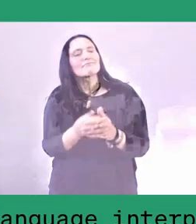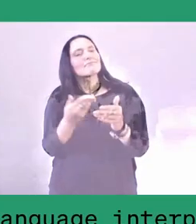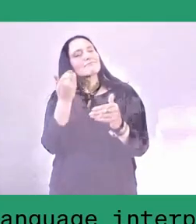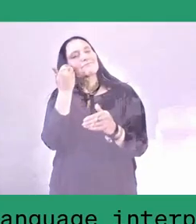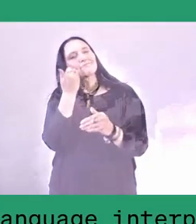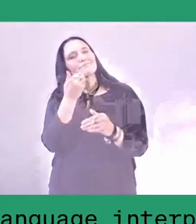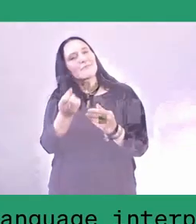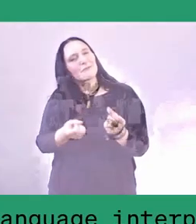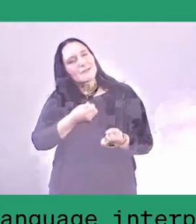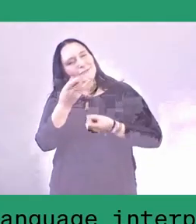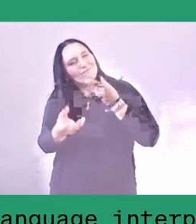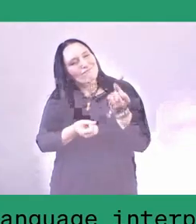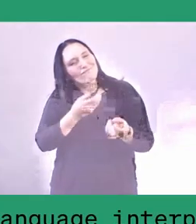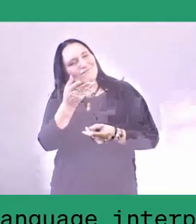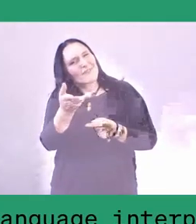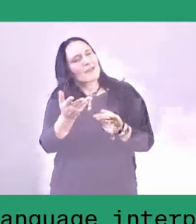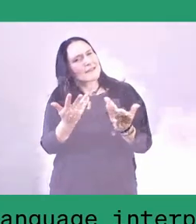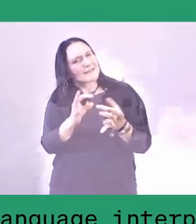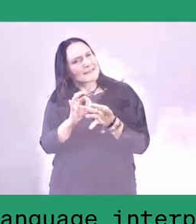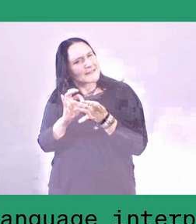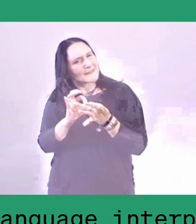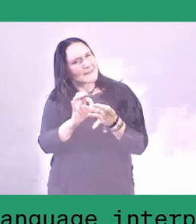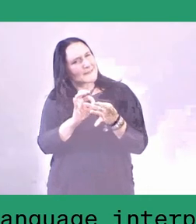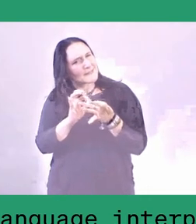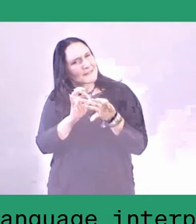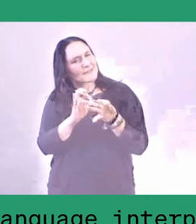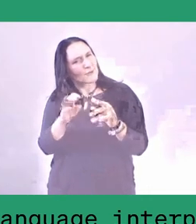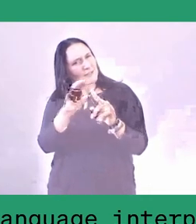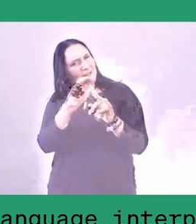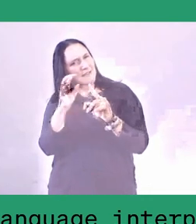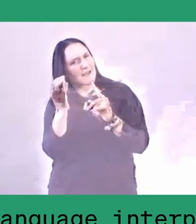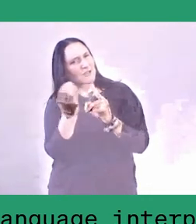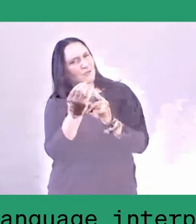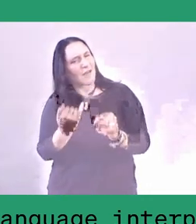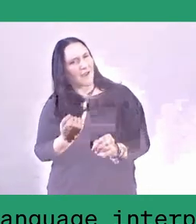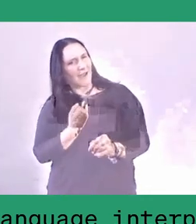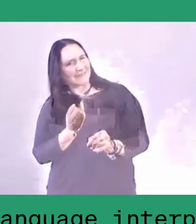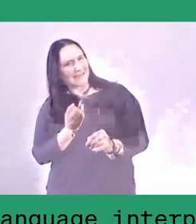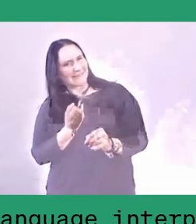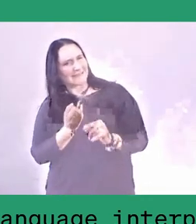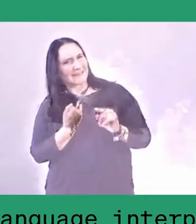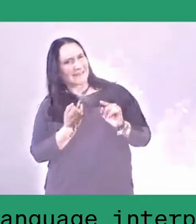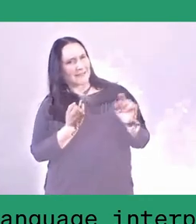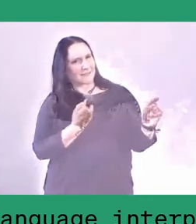Is it very much connected as well with the cultural identity,